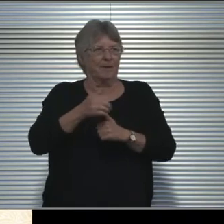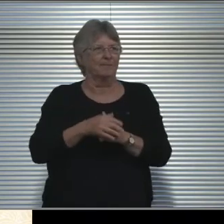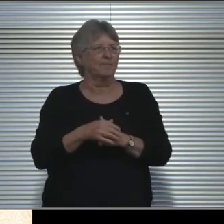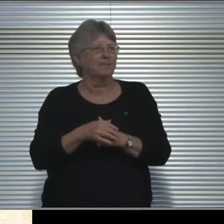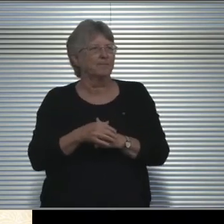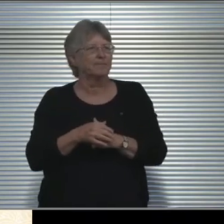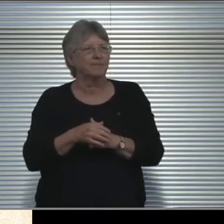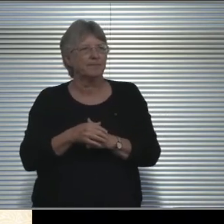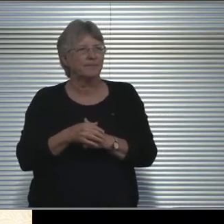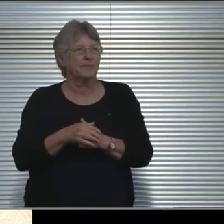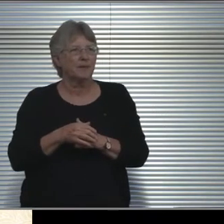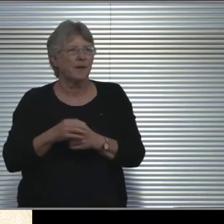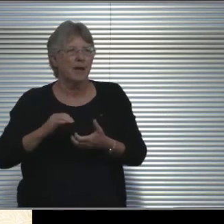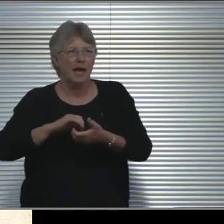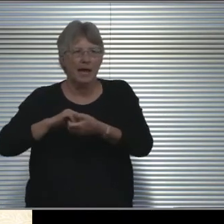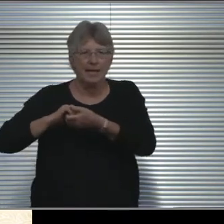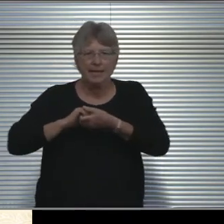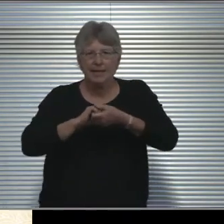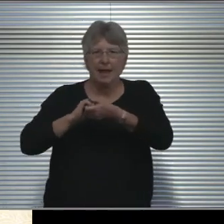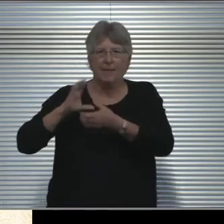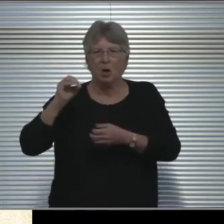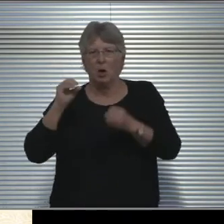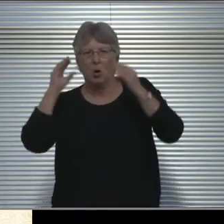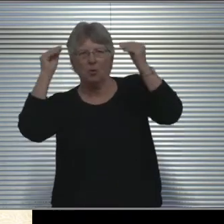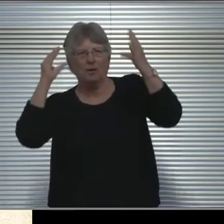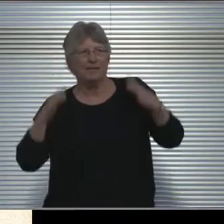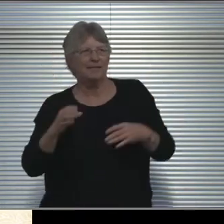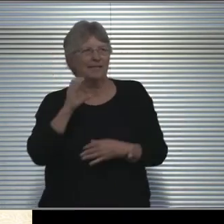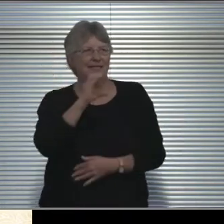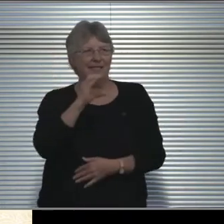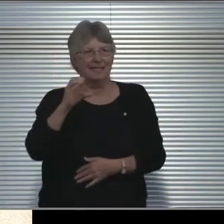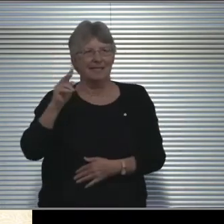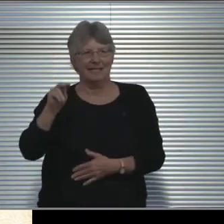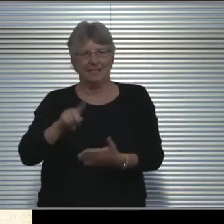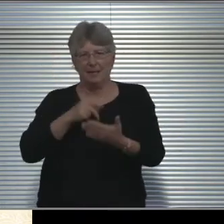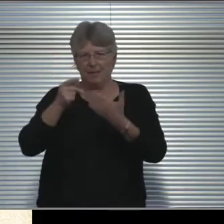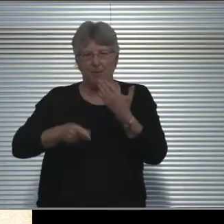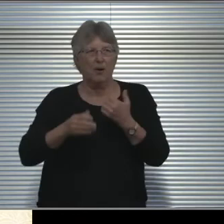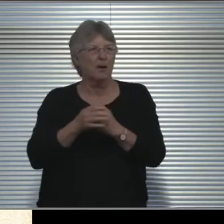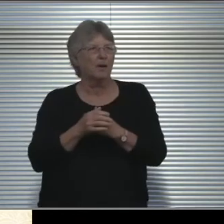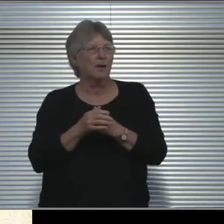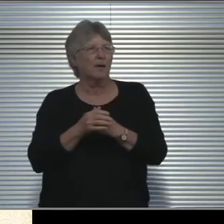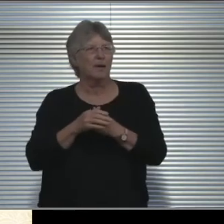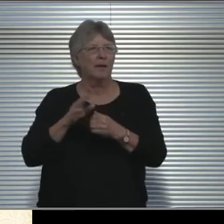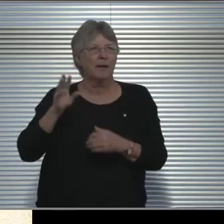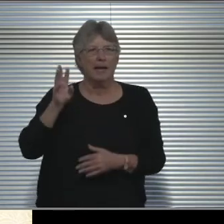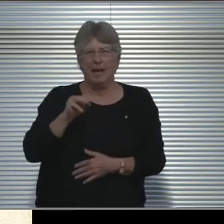our collaborative co-teaching program, our CCT program, our Moderate through Severe,